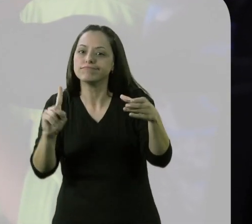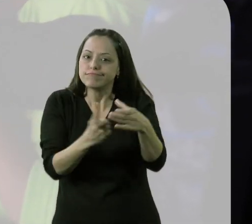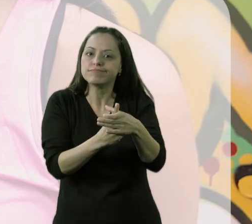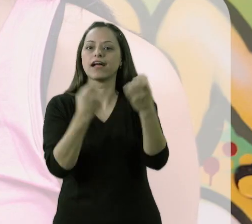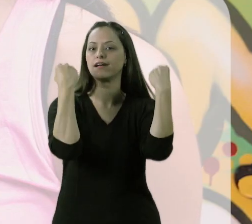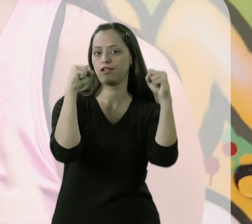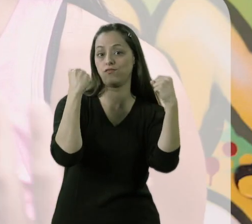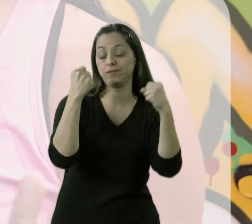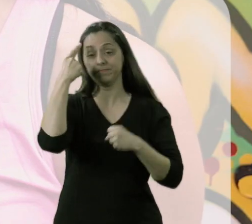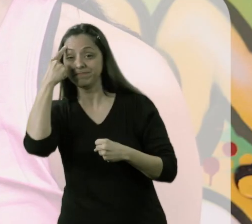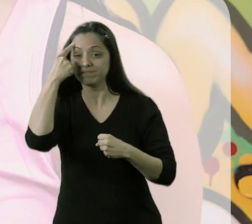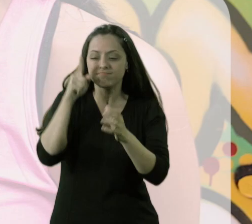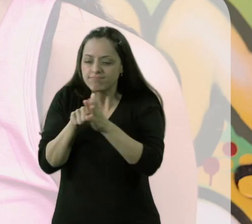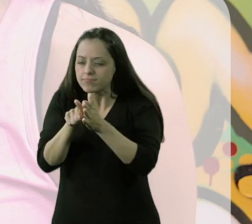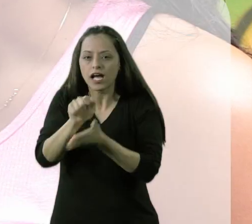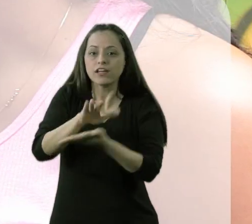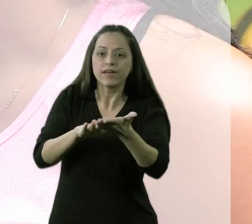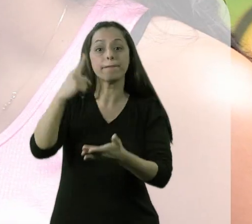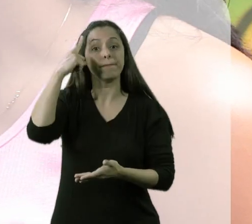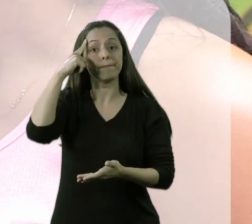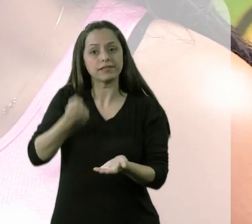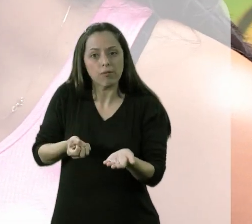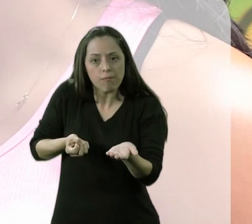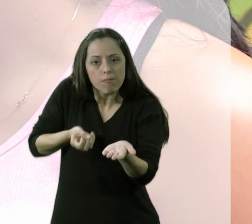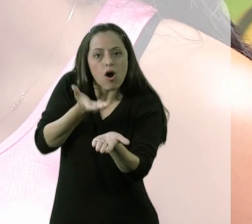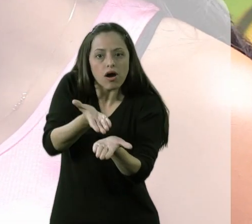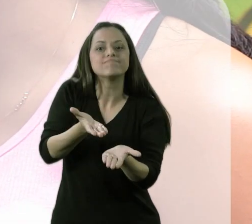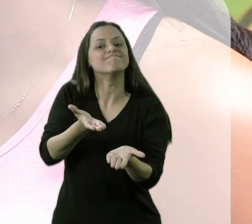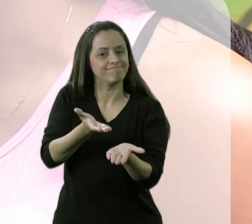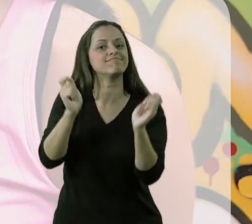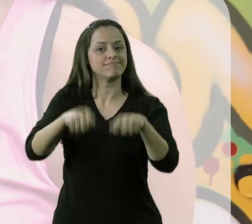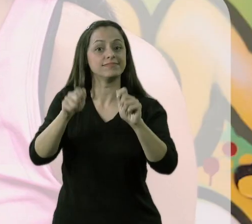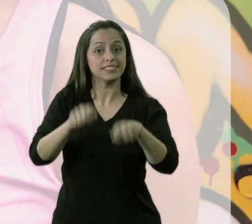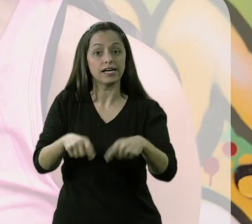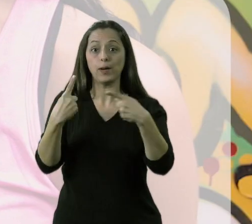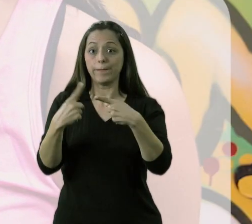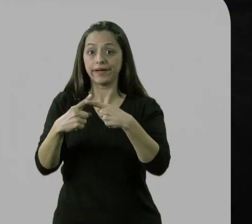So, in our search for an activity, we identified that boccia would be a viable option. These are moldable balls,